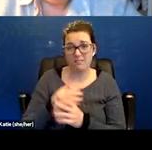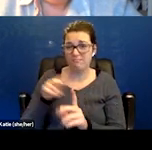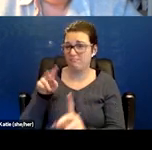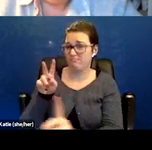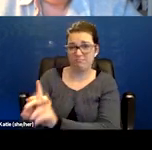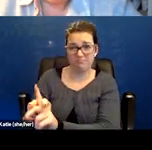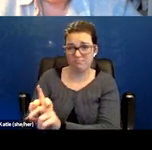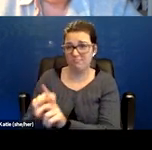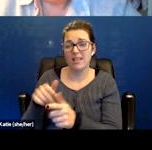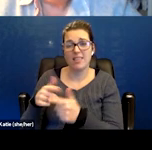the evidence from there.